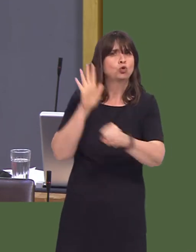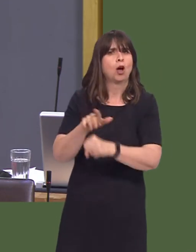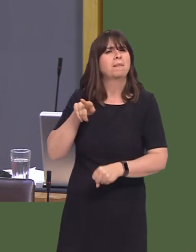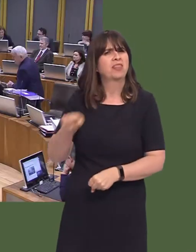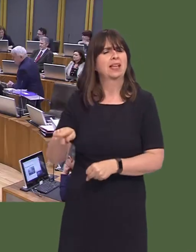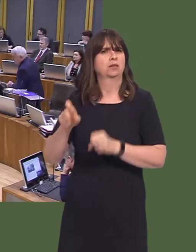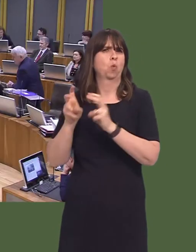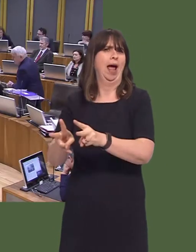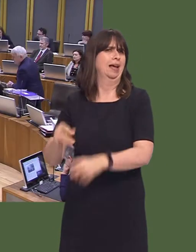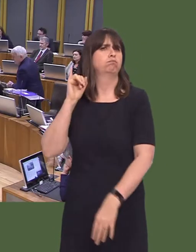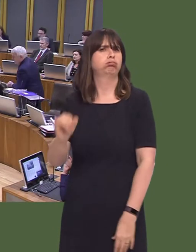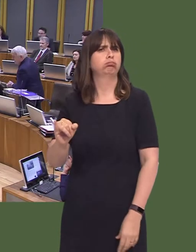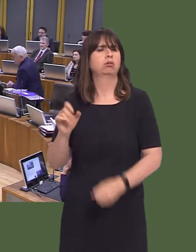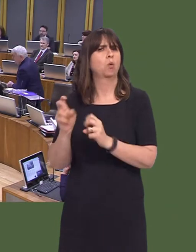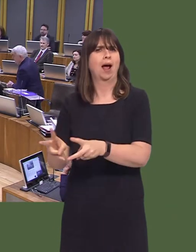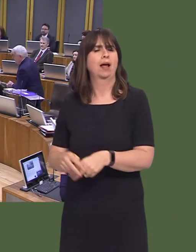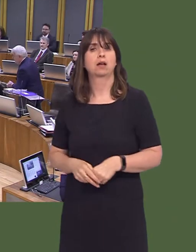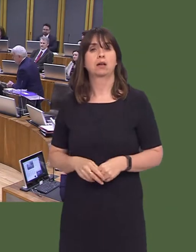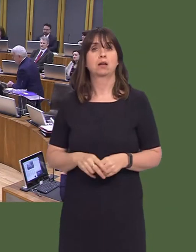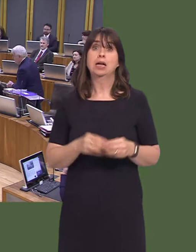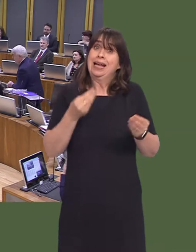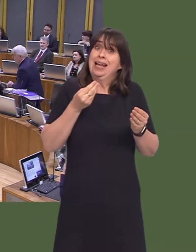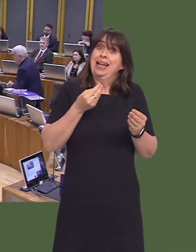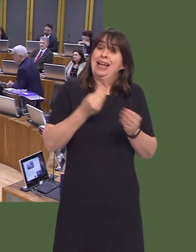Carwyn Jones AM: Two things: firstly, it'll be in the economic contract. There will be